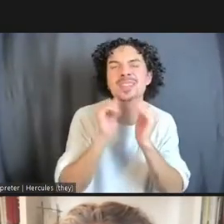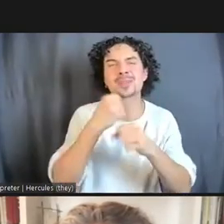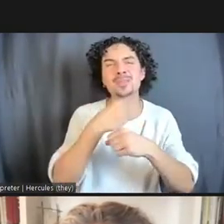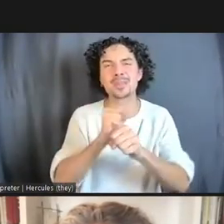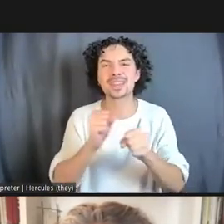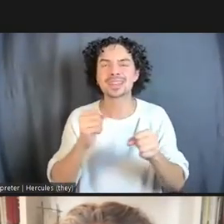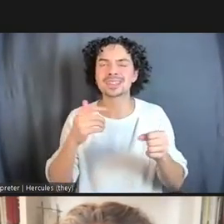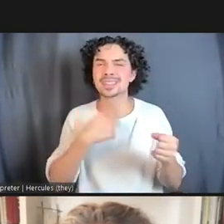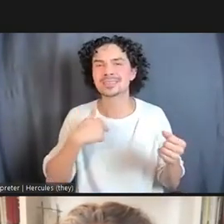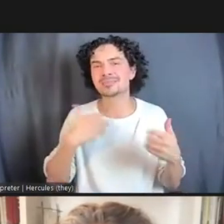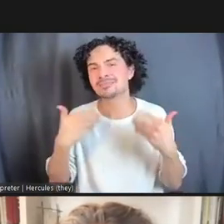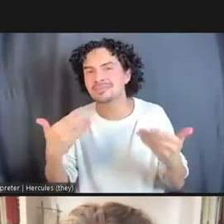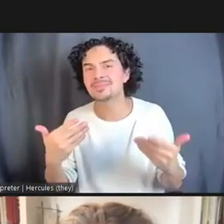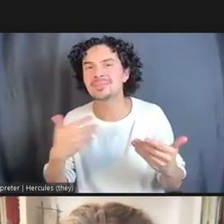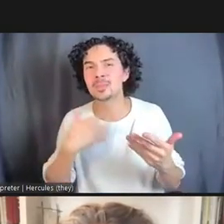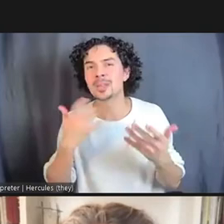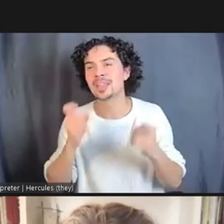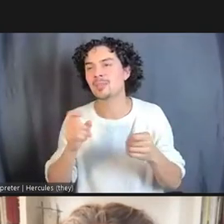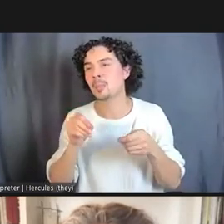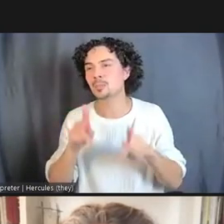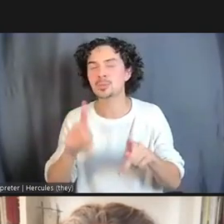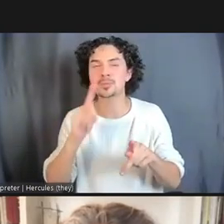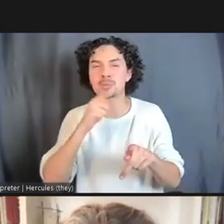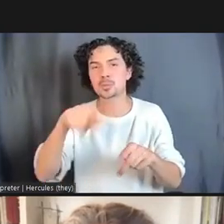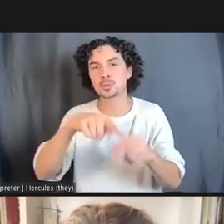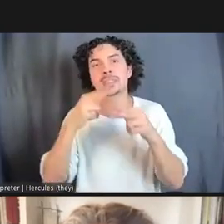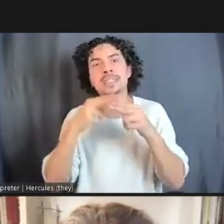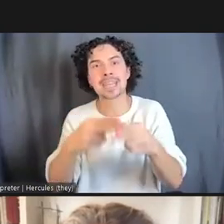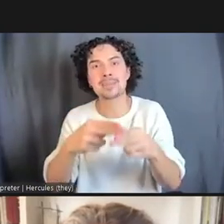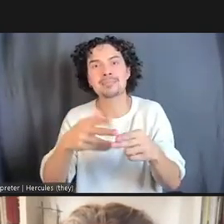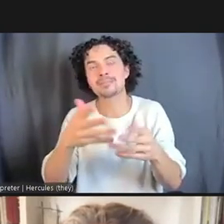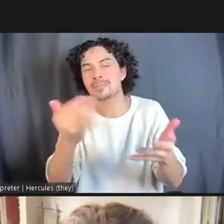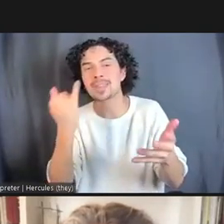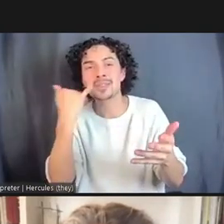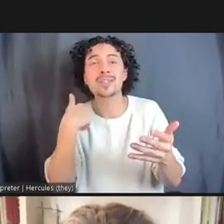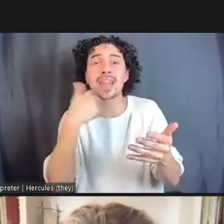So, I wanted to give an opportunity for you to name them, if you have any that you want to speak to.